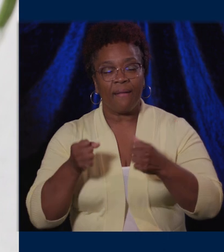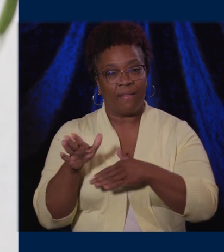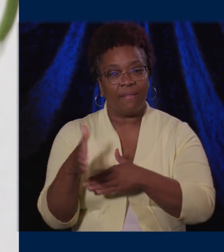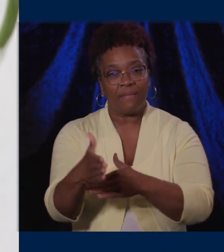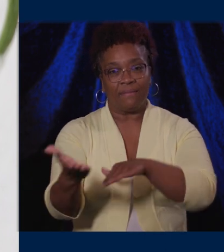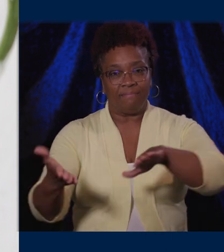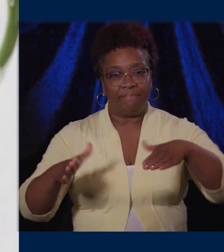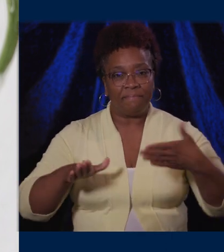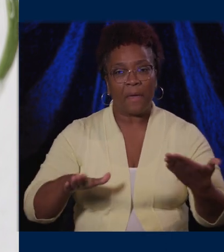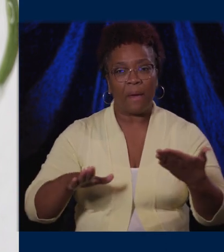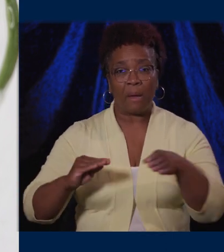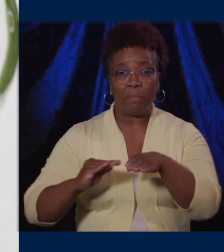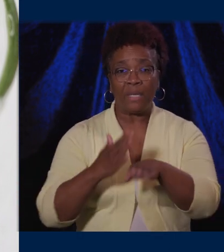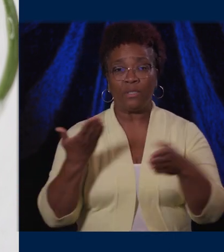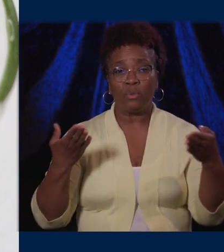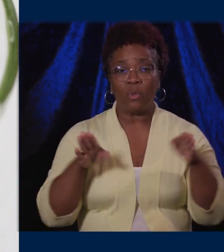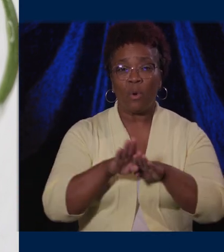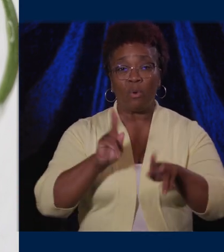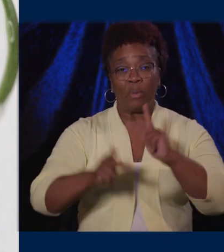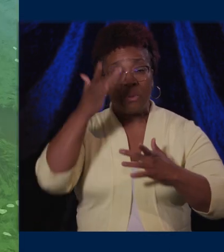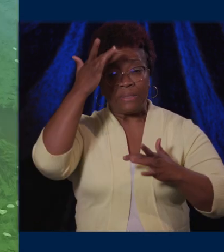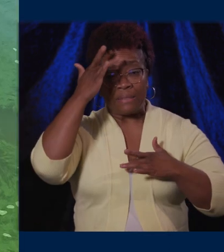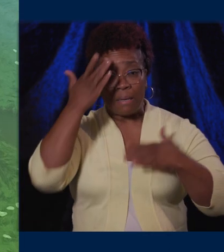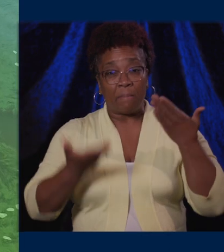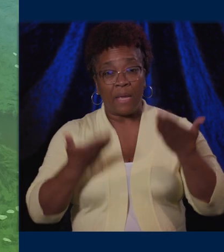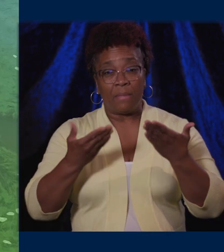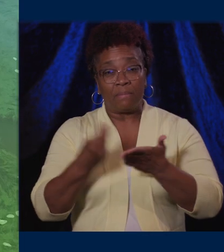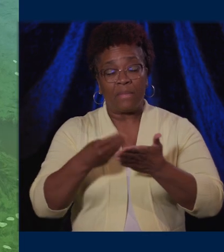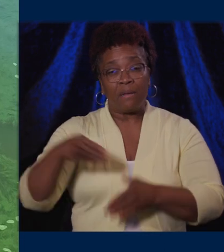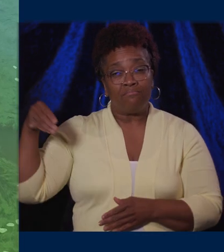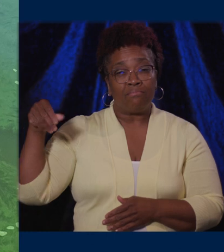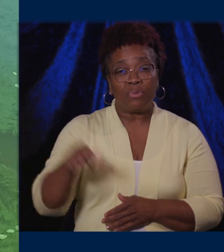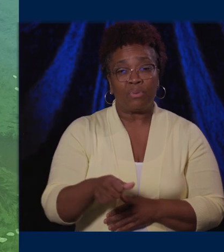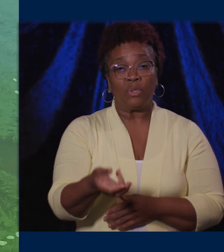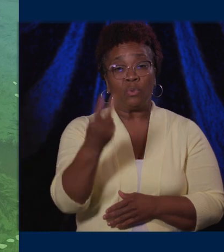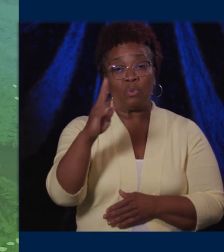losses that exceed $2 billion annually. In response, the Cooperative Institute for